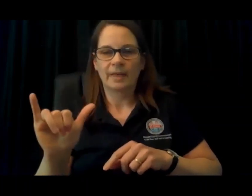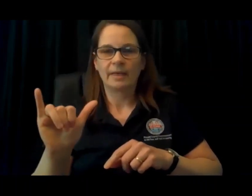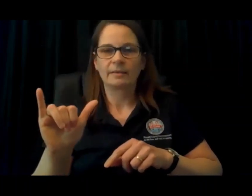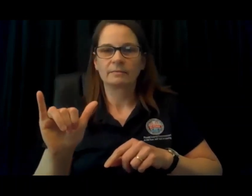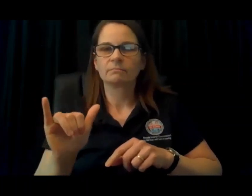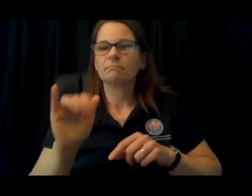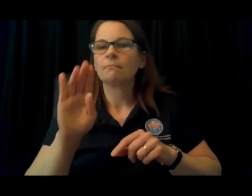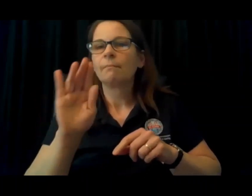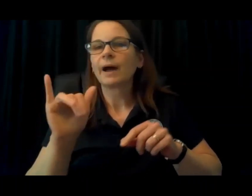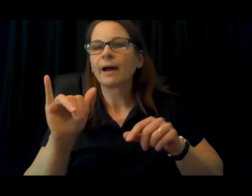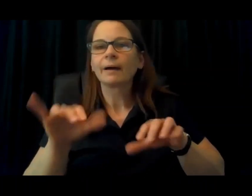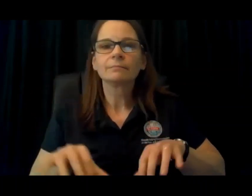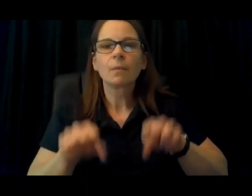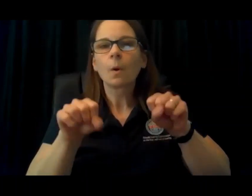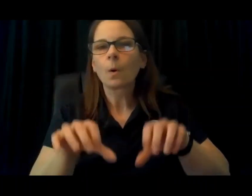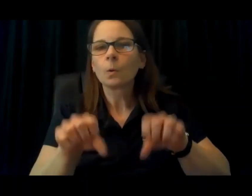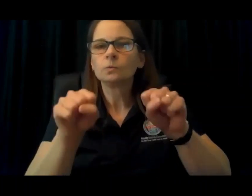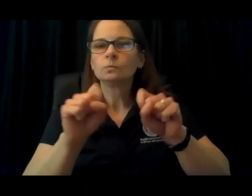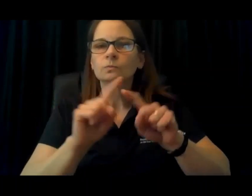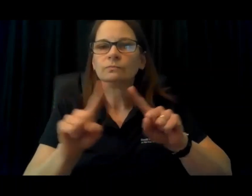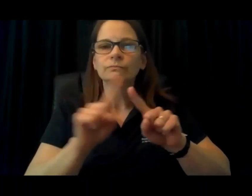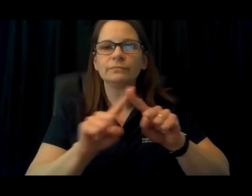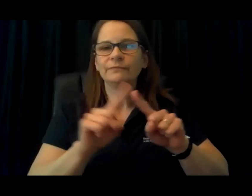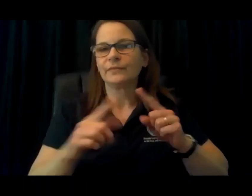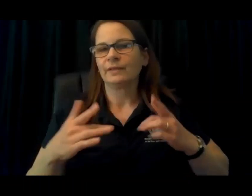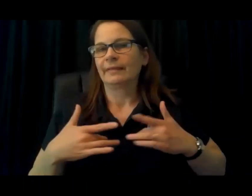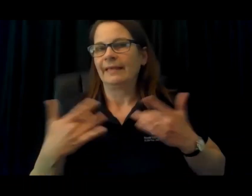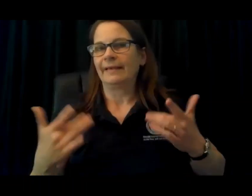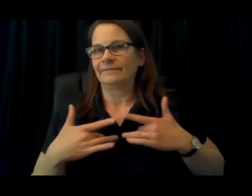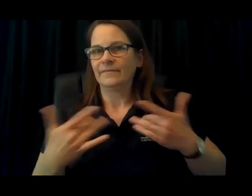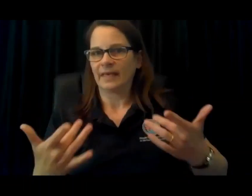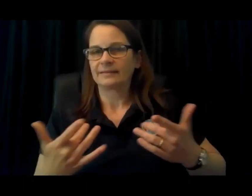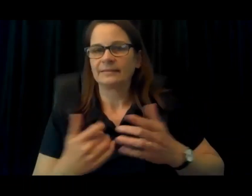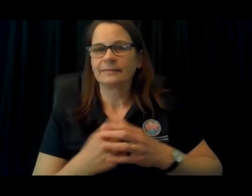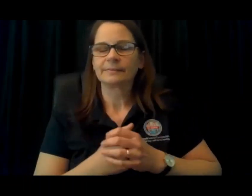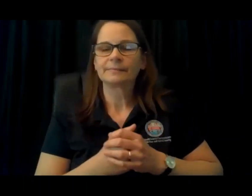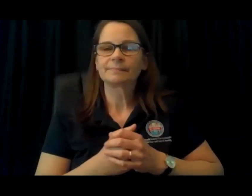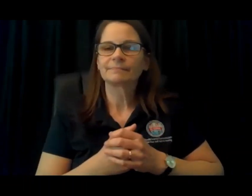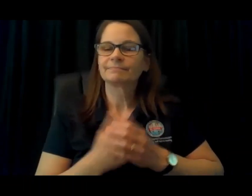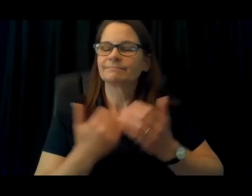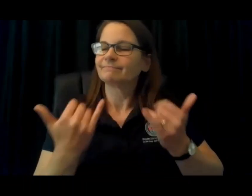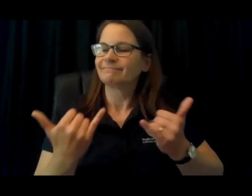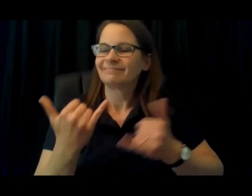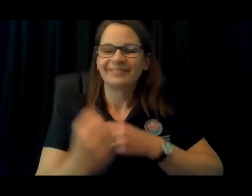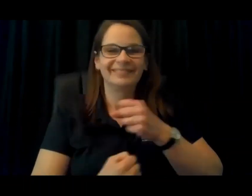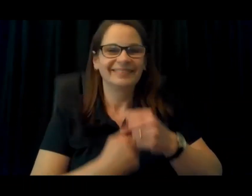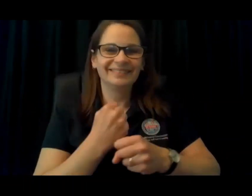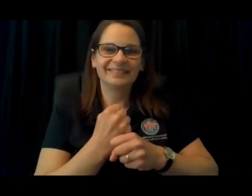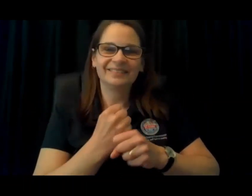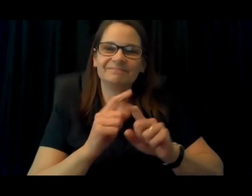Awareness Month every year in May and we do that by hosting a variety of events and activities